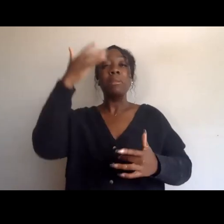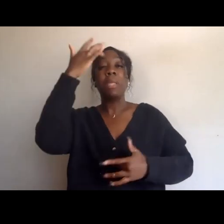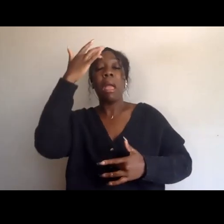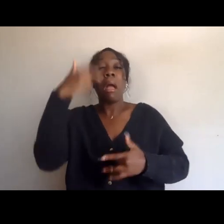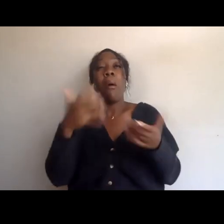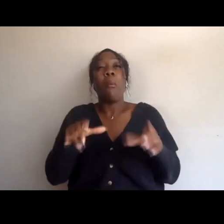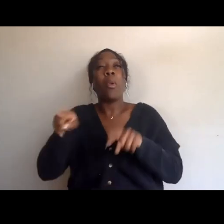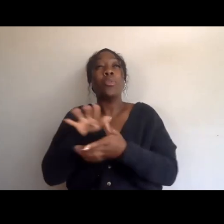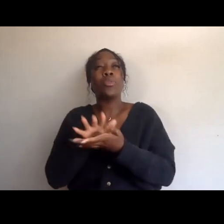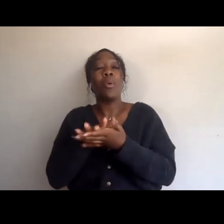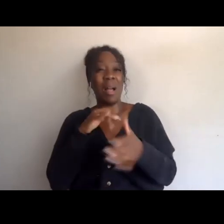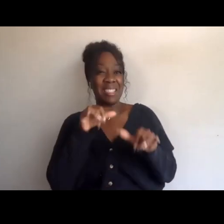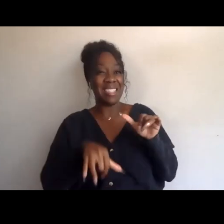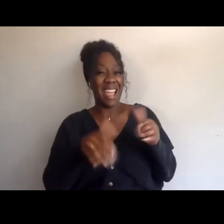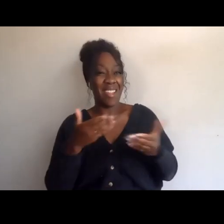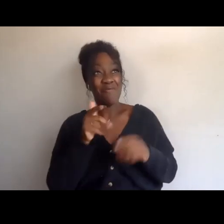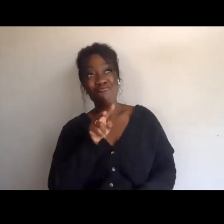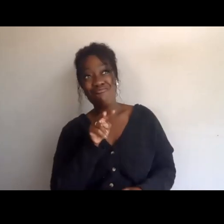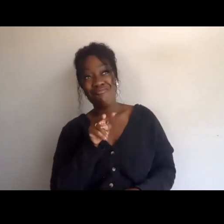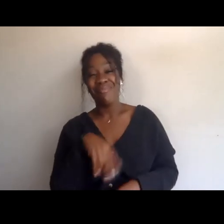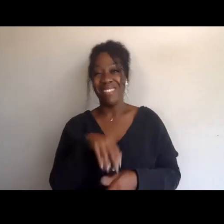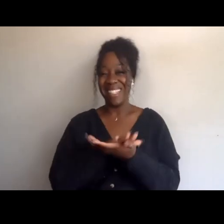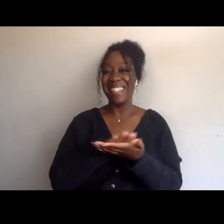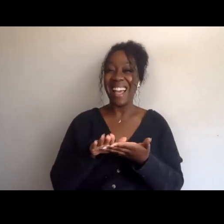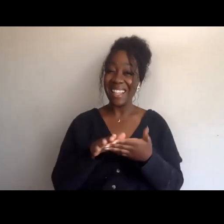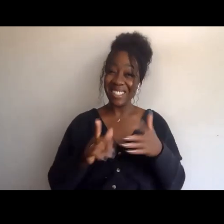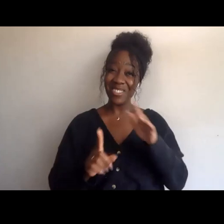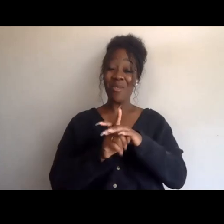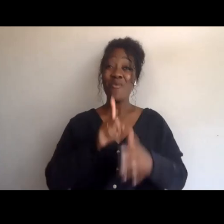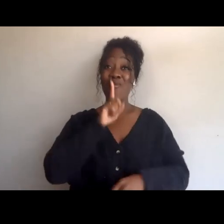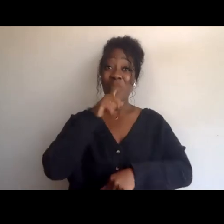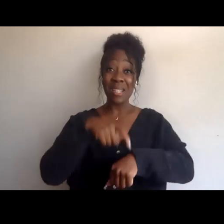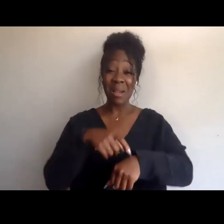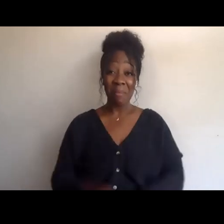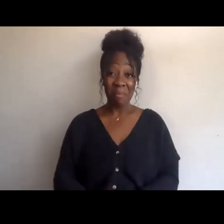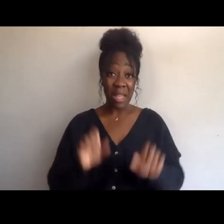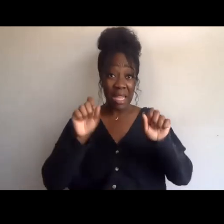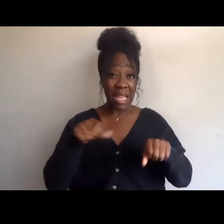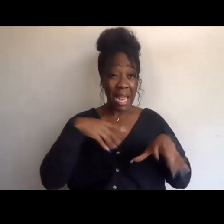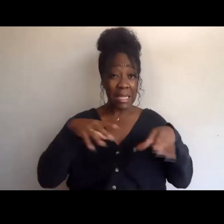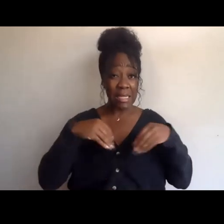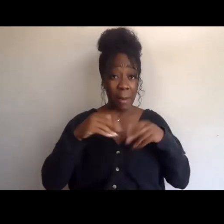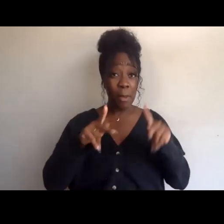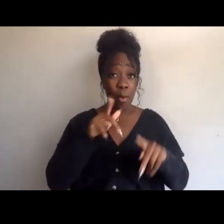so it's nice to be here in like a real time. Can I admit whoever's in the waiting room? [Melina] Yeah, those are the people. [Alli] I got it, we'll take it